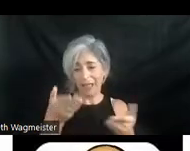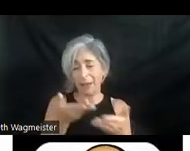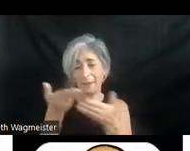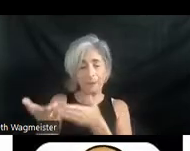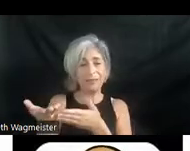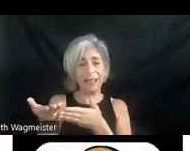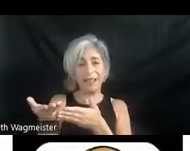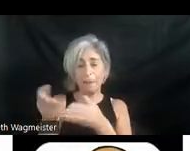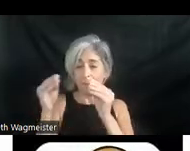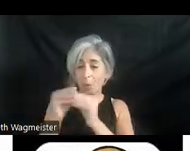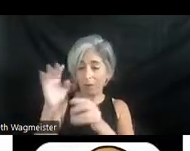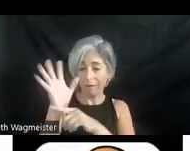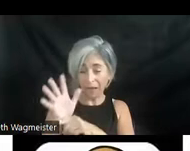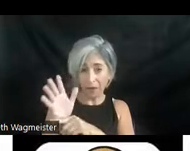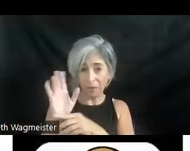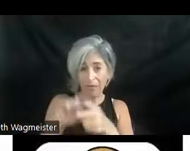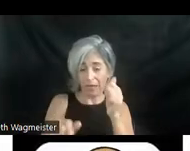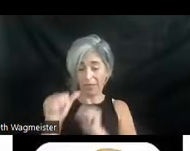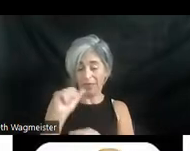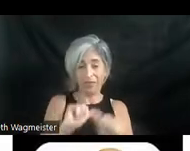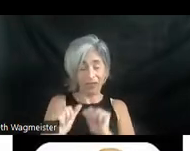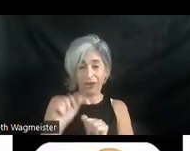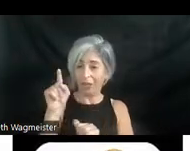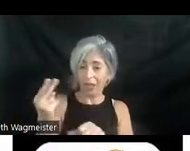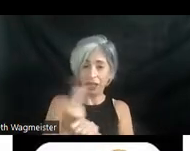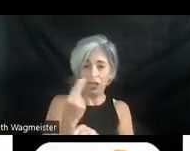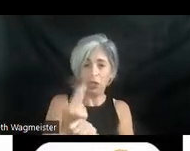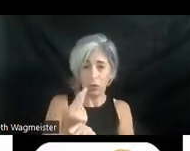more films than are in the movie theaters. They have embraced it without being required